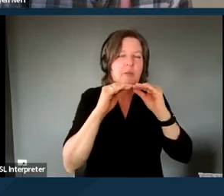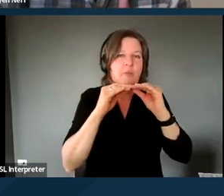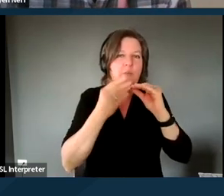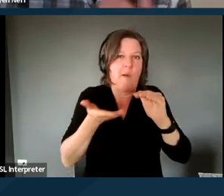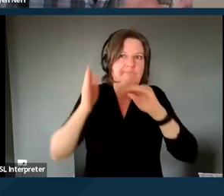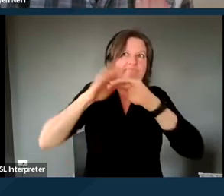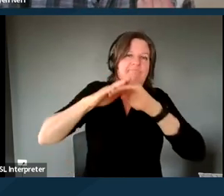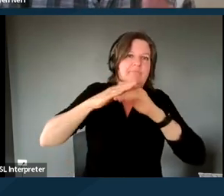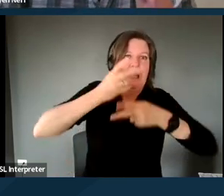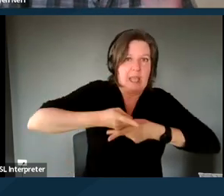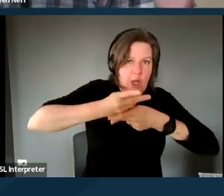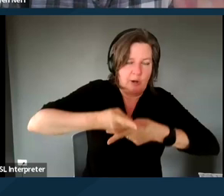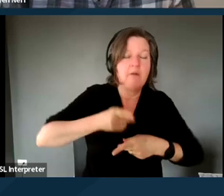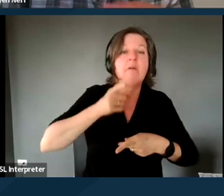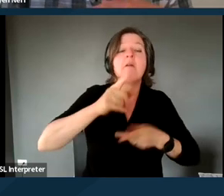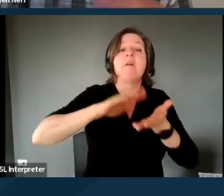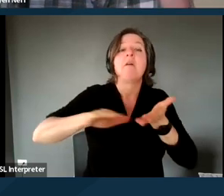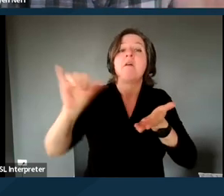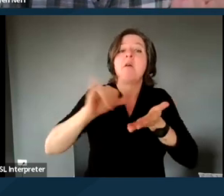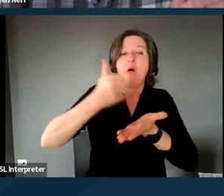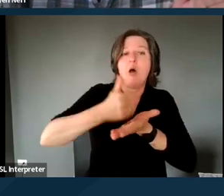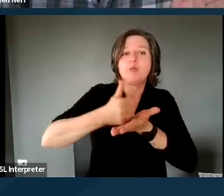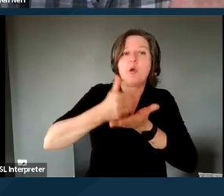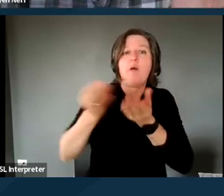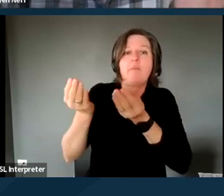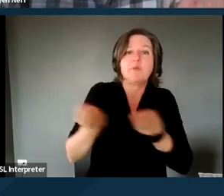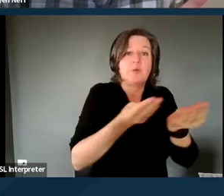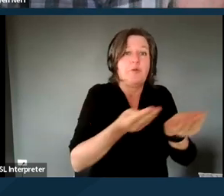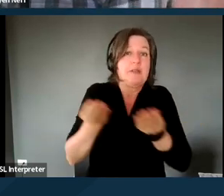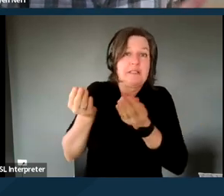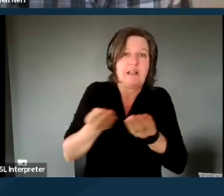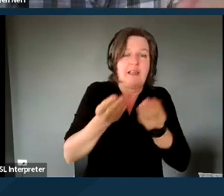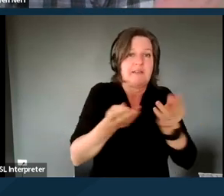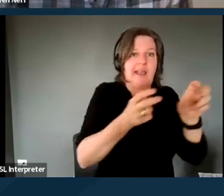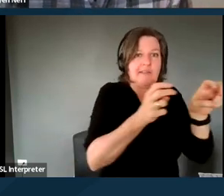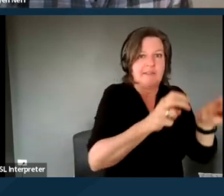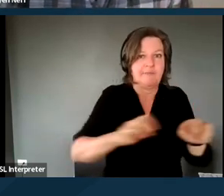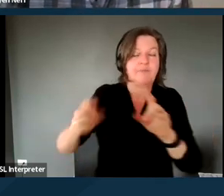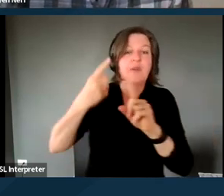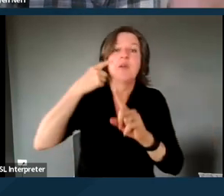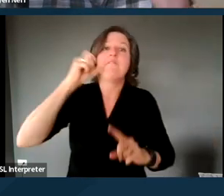This waiver also helps to facilitate transitioning for seniors and people with disabilities